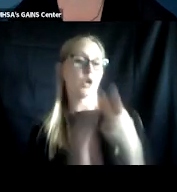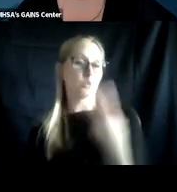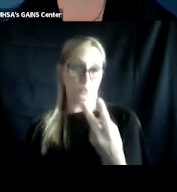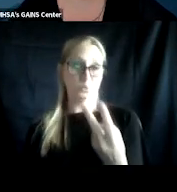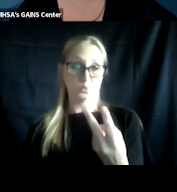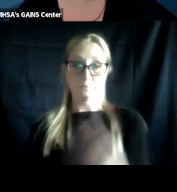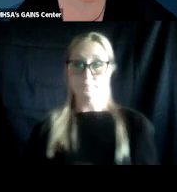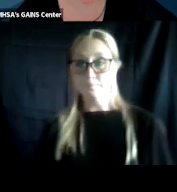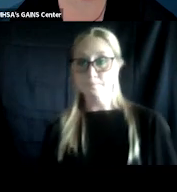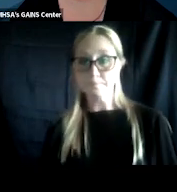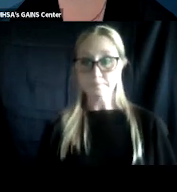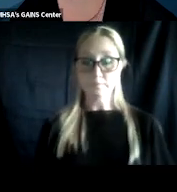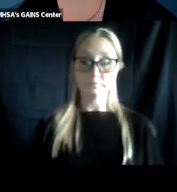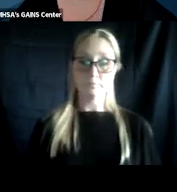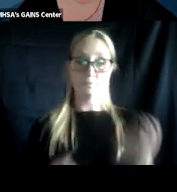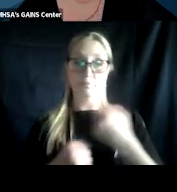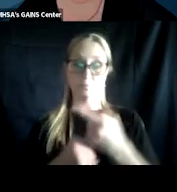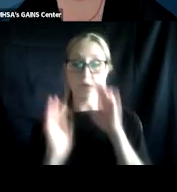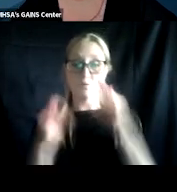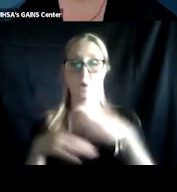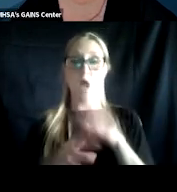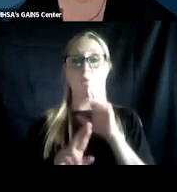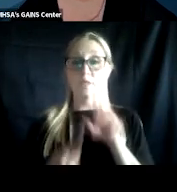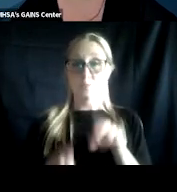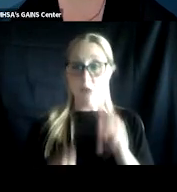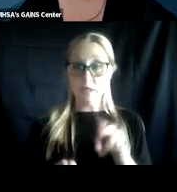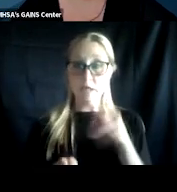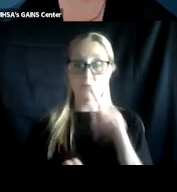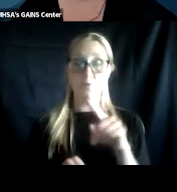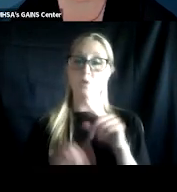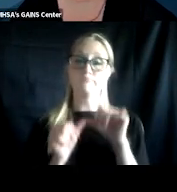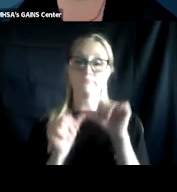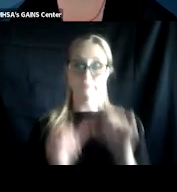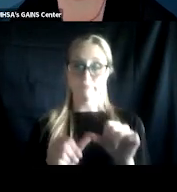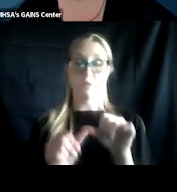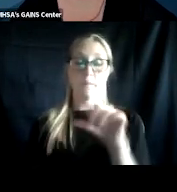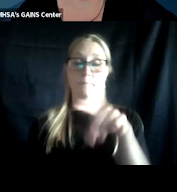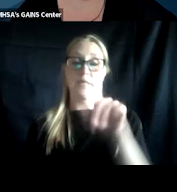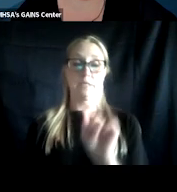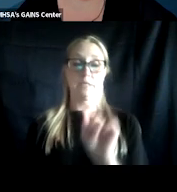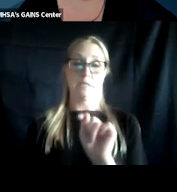This webinar is focused on Responding to Co-occurring PTSD and Substance Use Disorder.